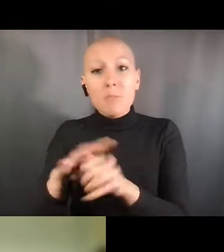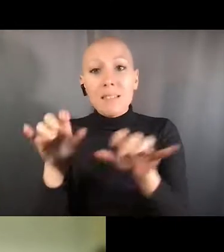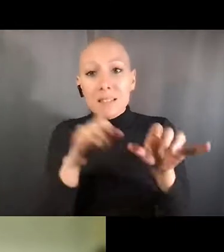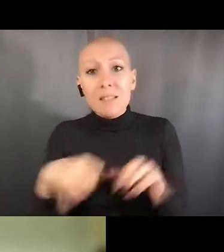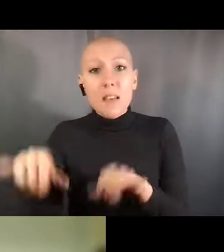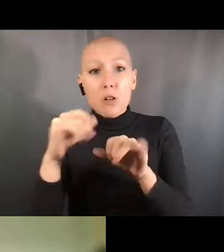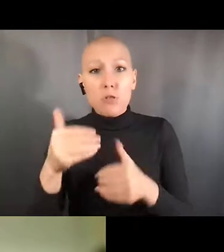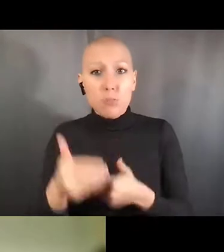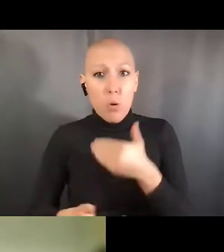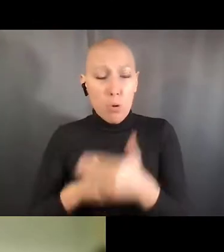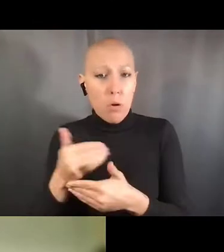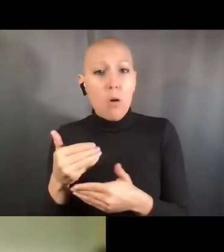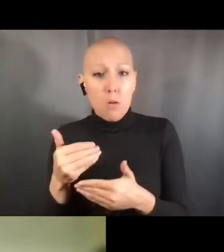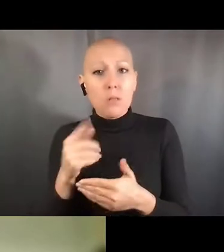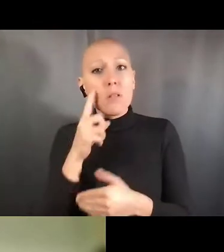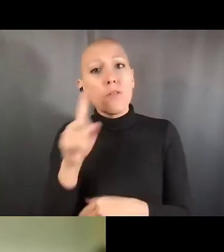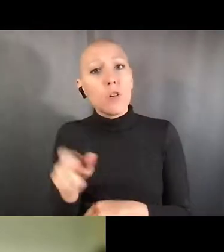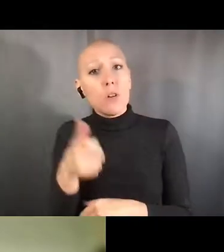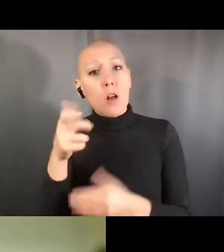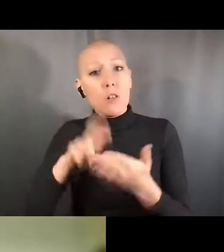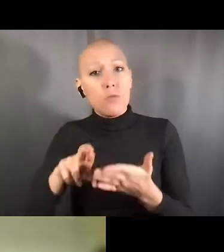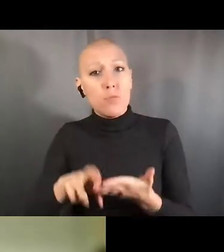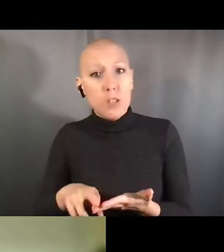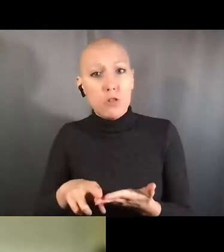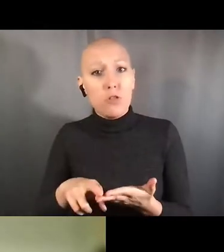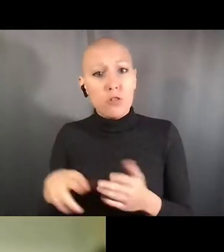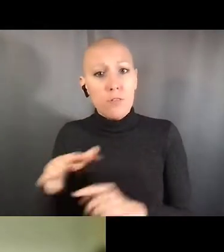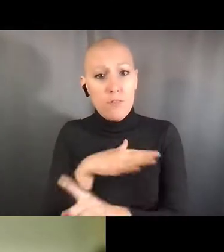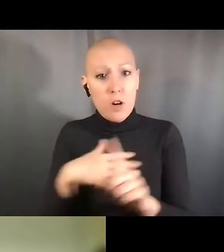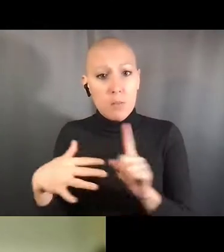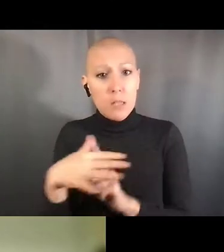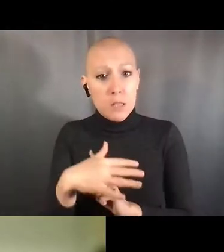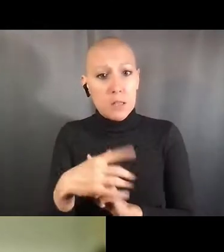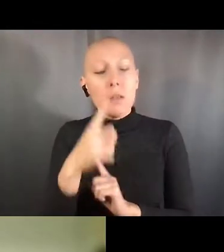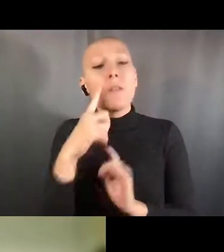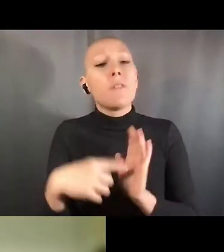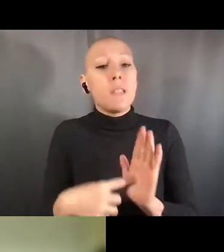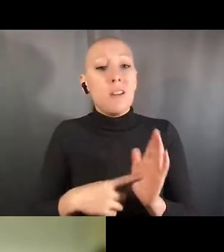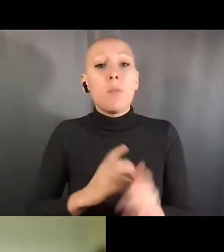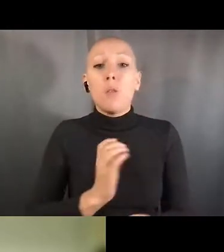and accidentally go through a Bunsen burner with them. Of course you can see what can happen there.